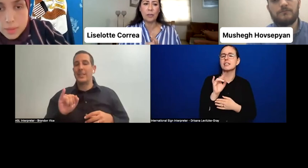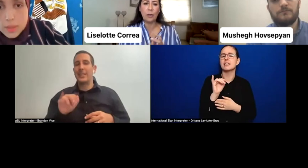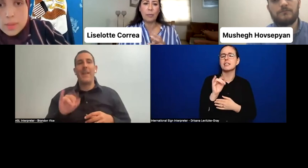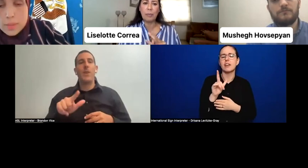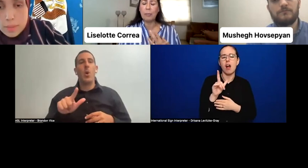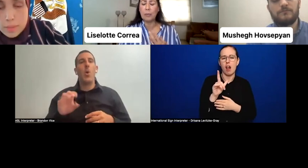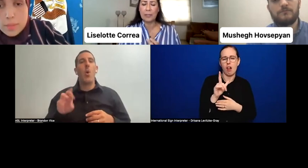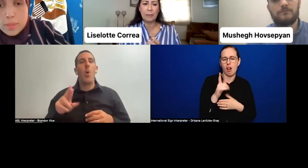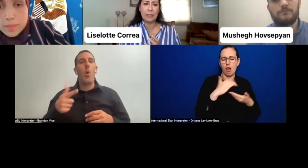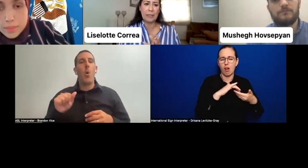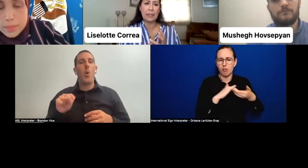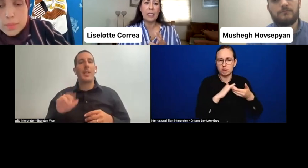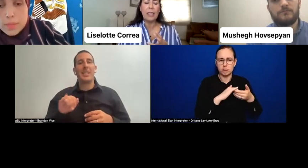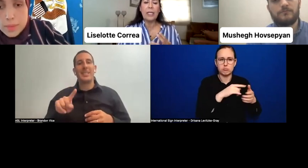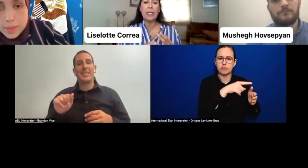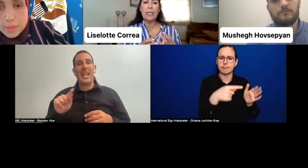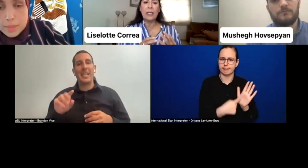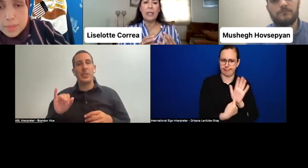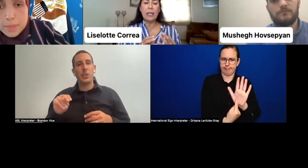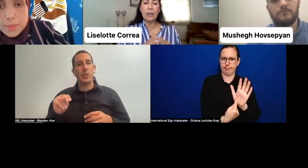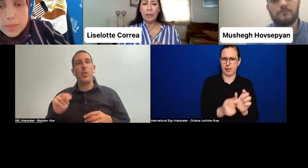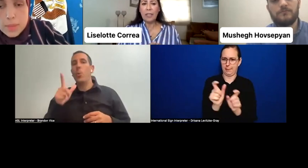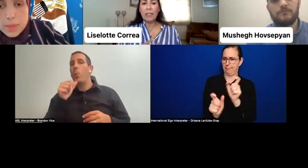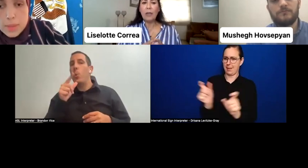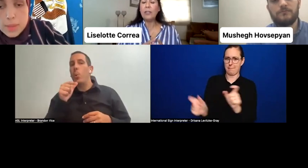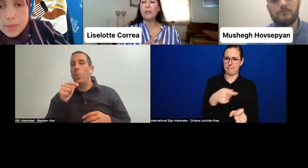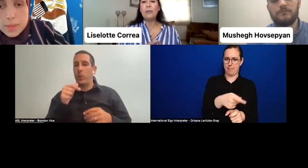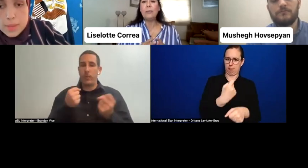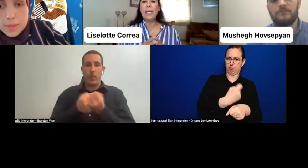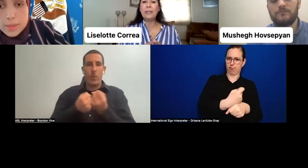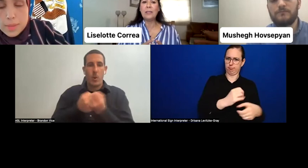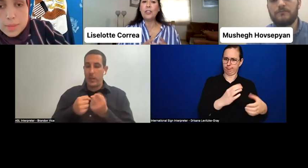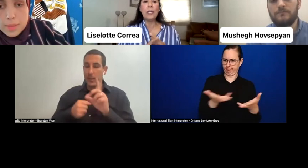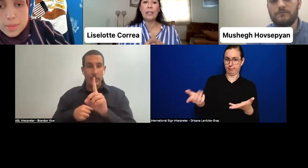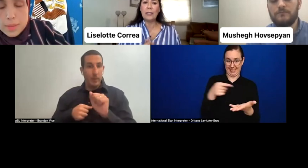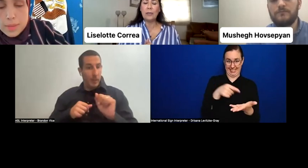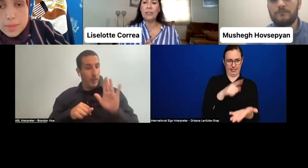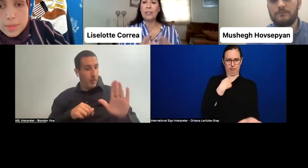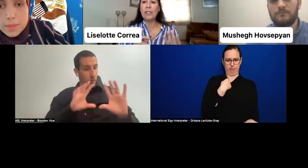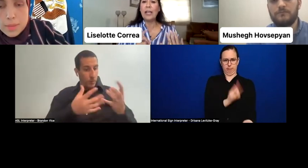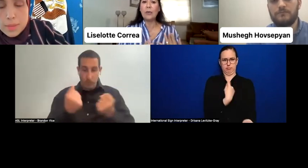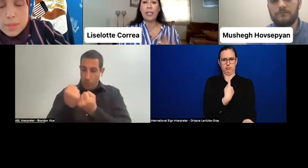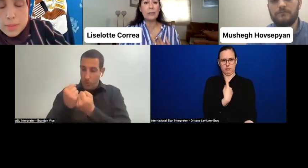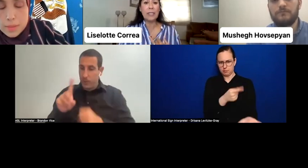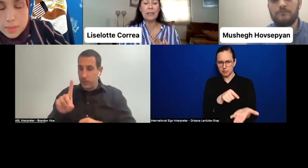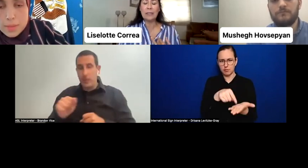of people with disabilities. Everything in order to best jointly reach an agreement